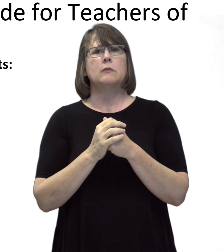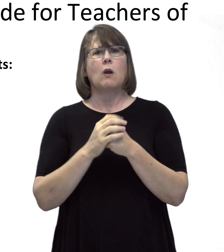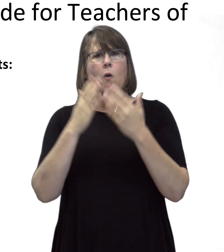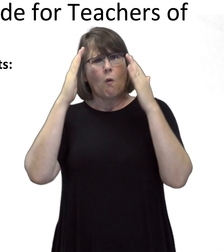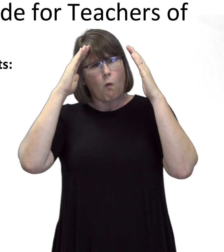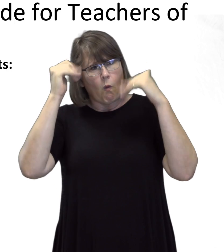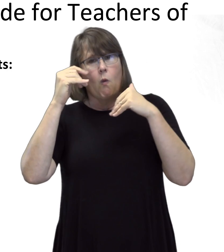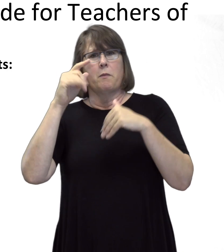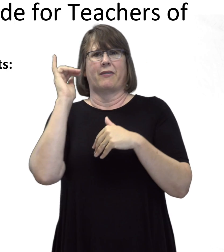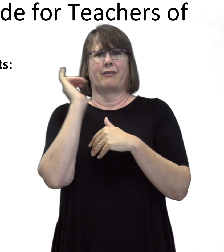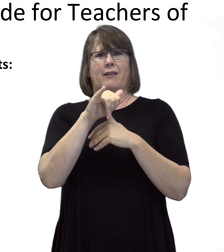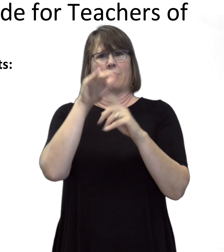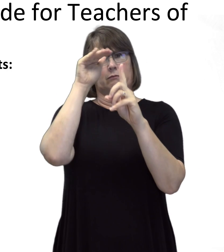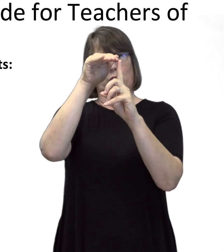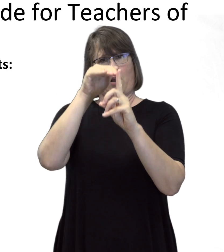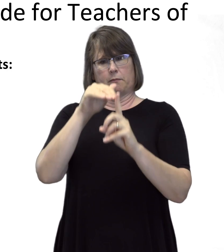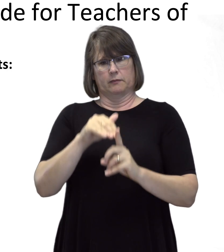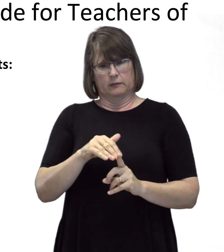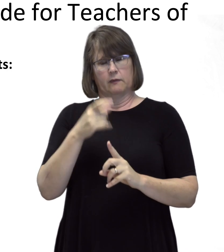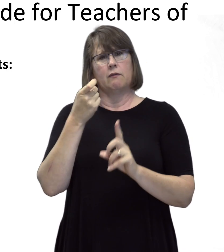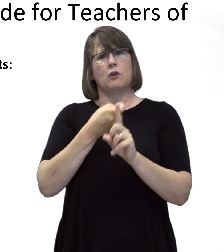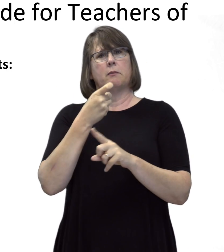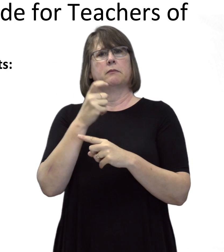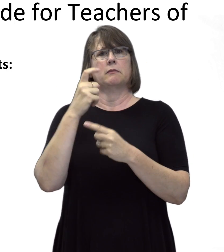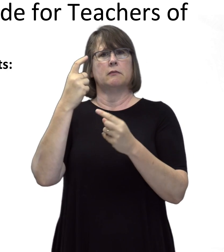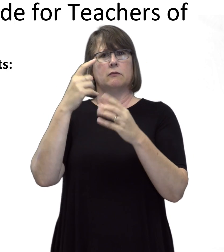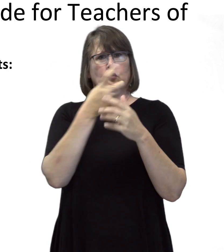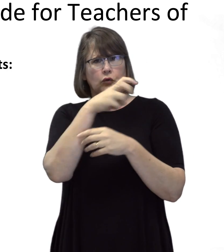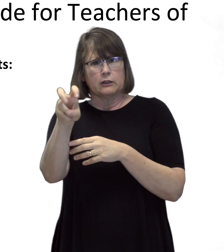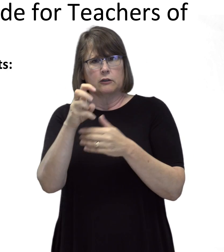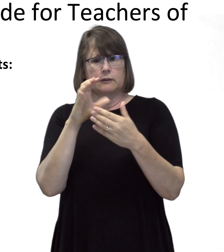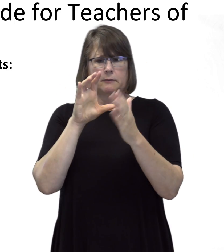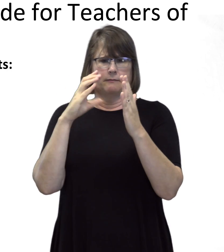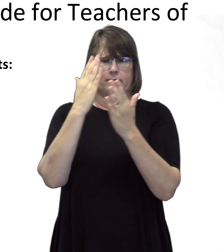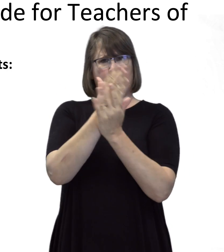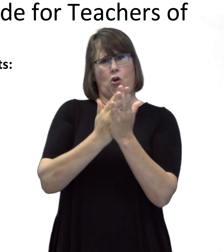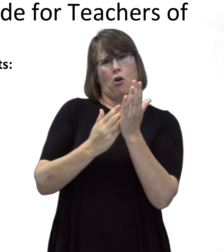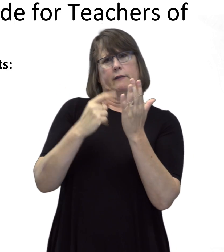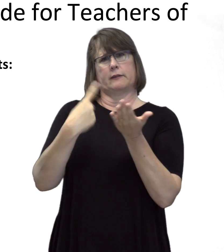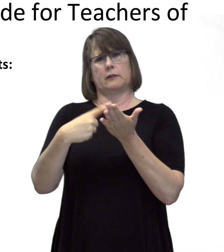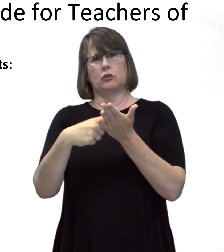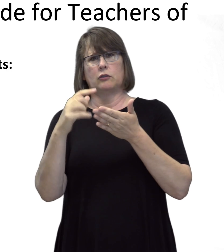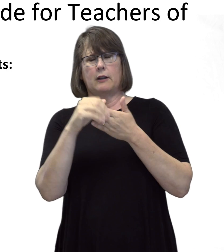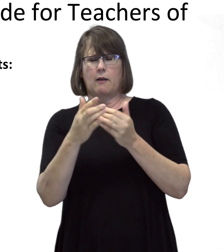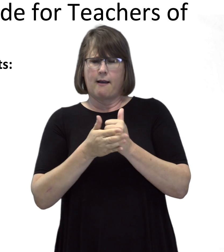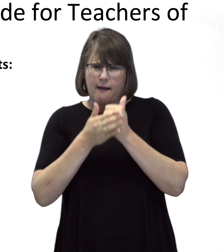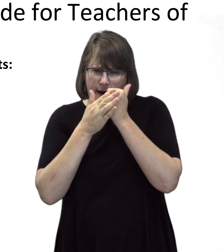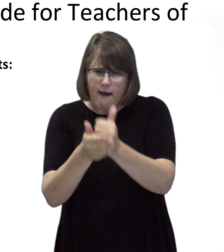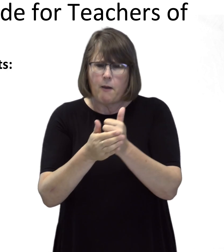We hope that the prompts from the transition section will help parents and teachers on IEP teams